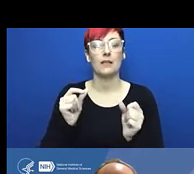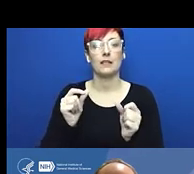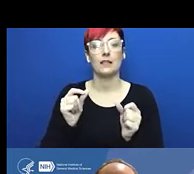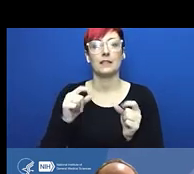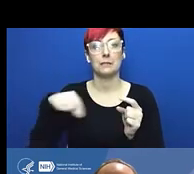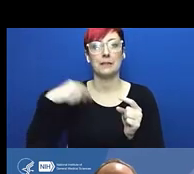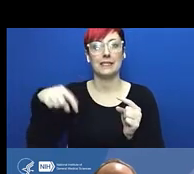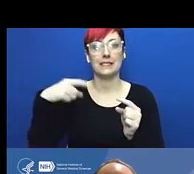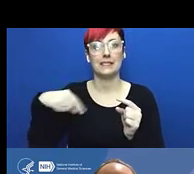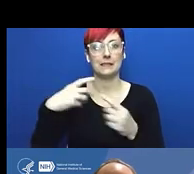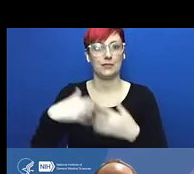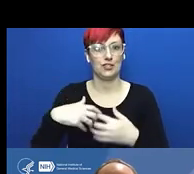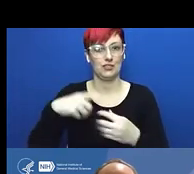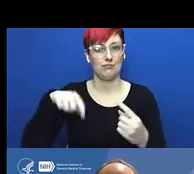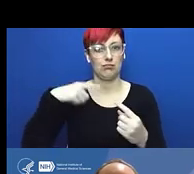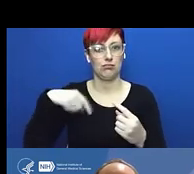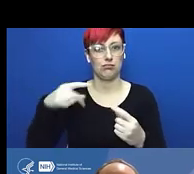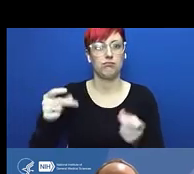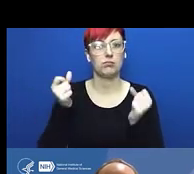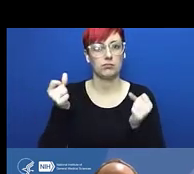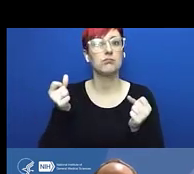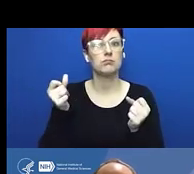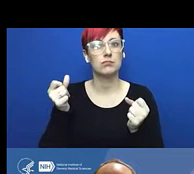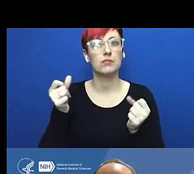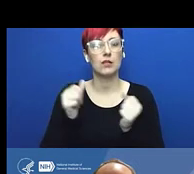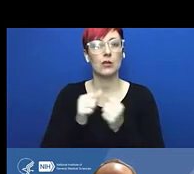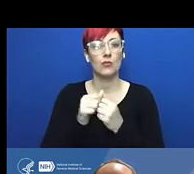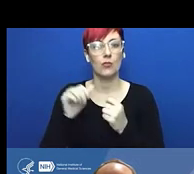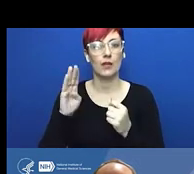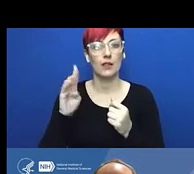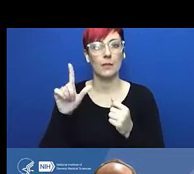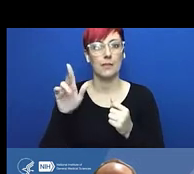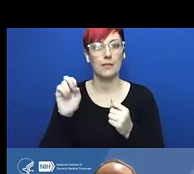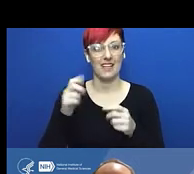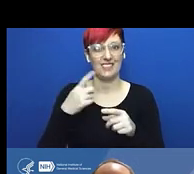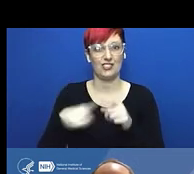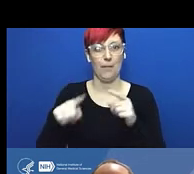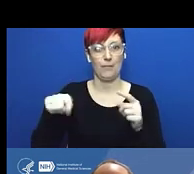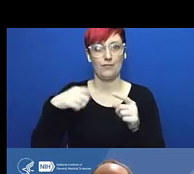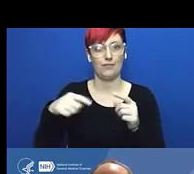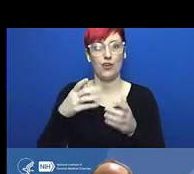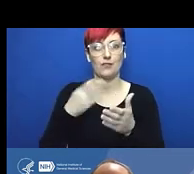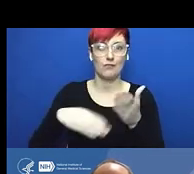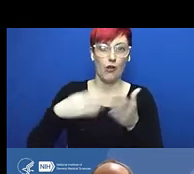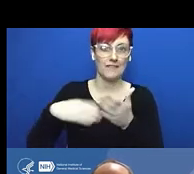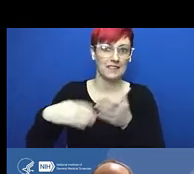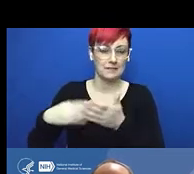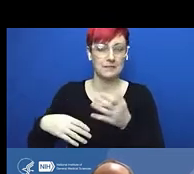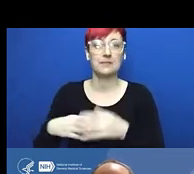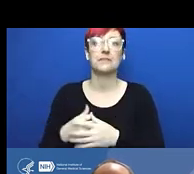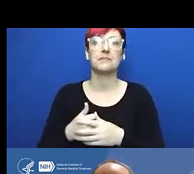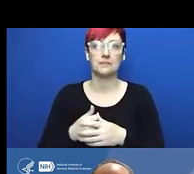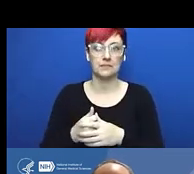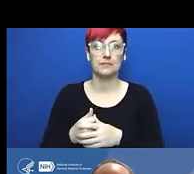started the UC Center for Laboratory Safety, which has become actually one of the foremost centers